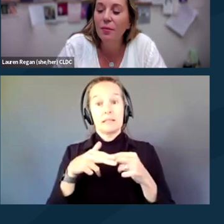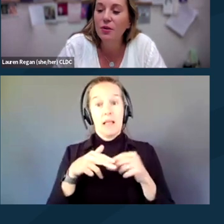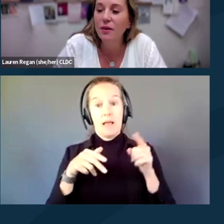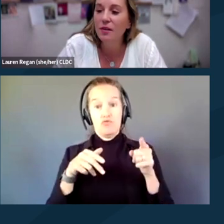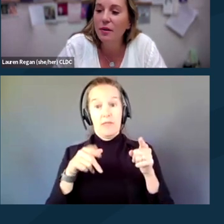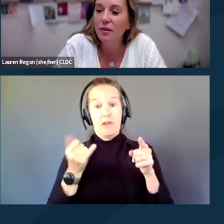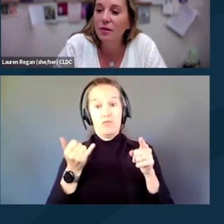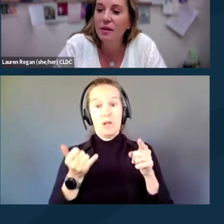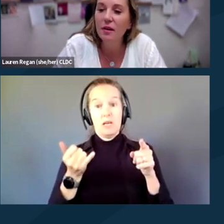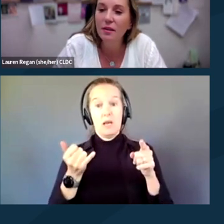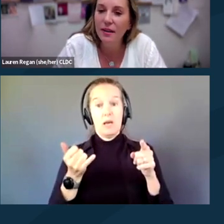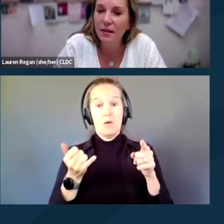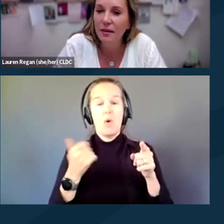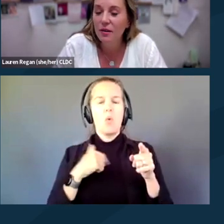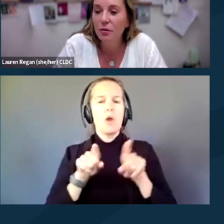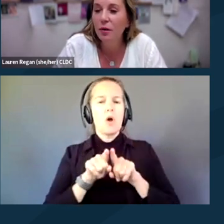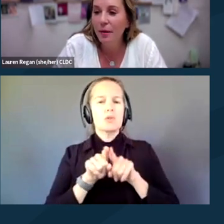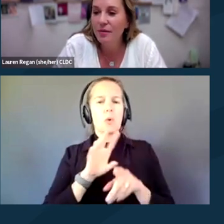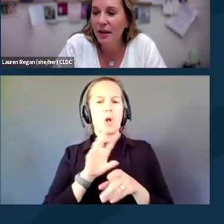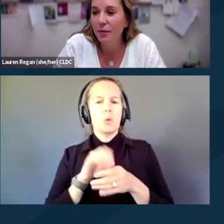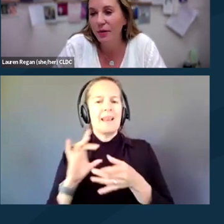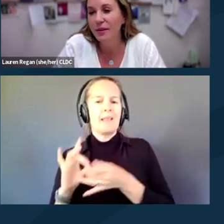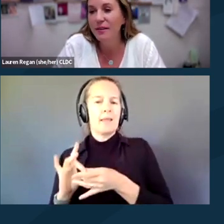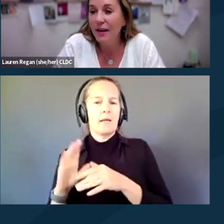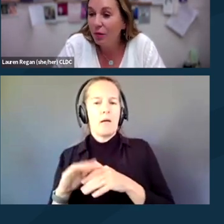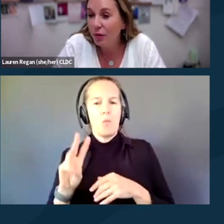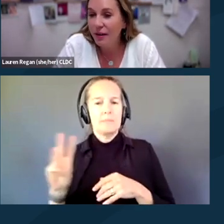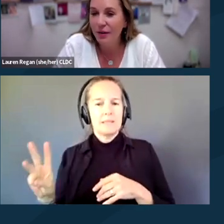which we also included a link to our website where you can download it